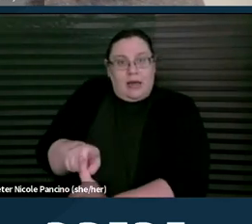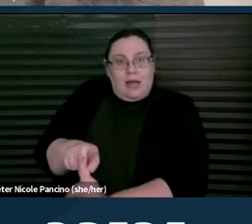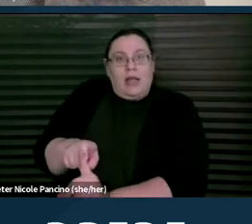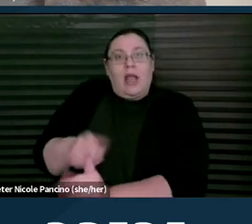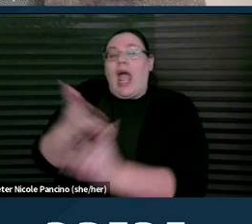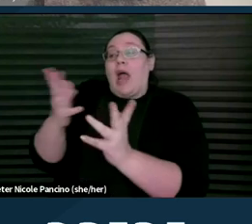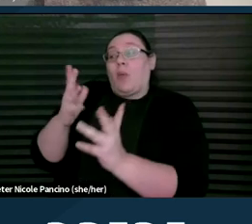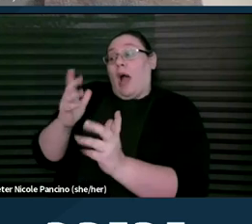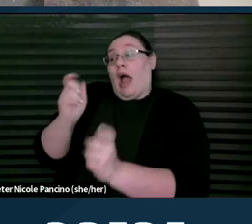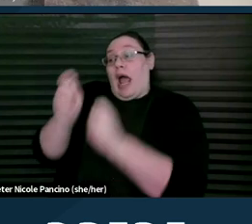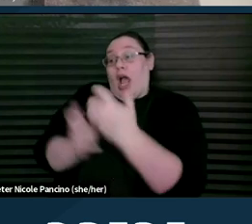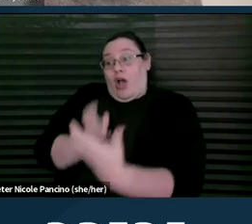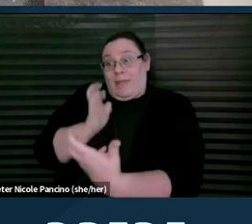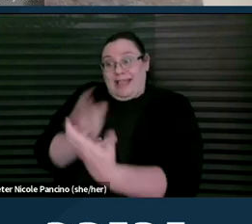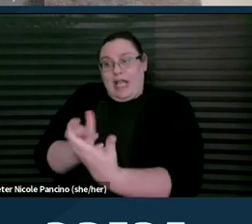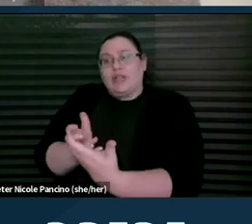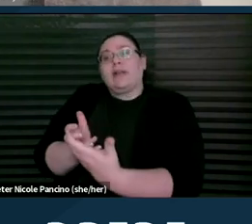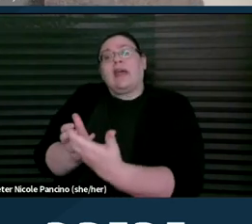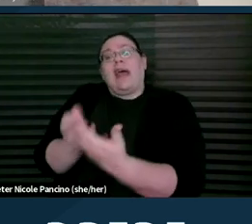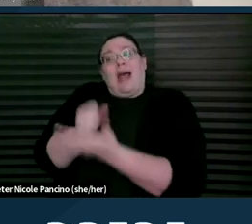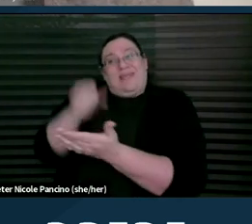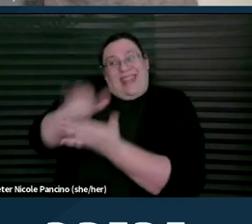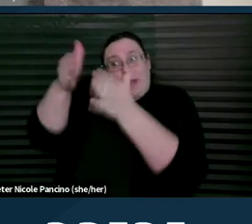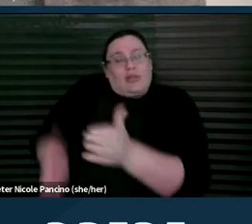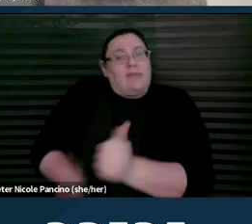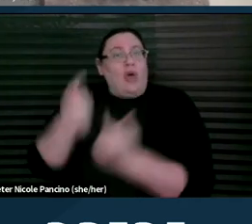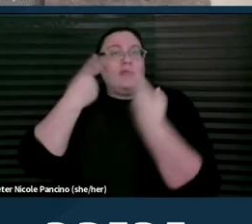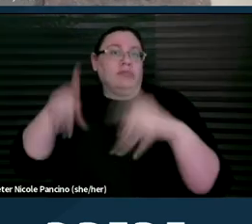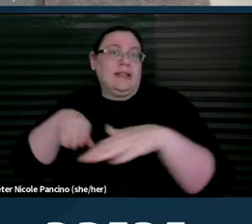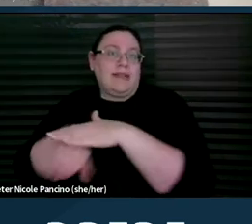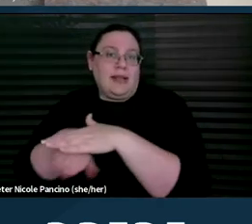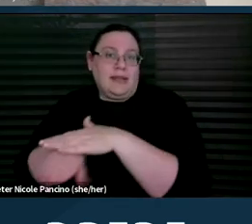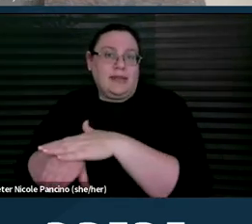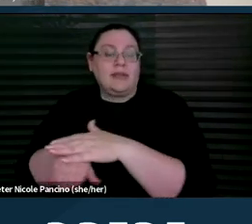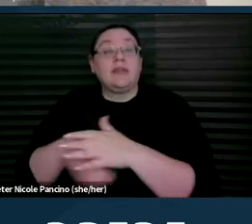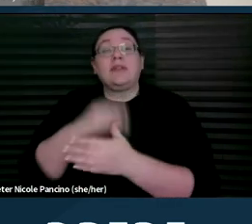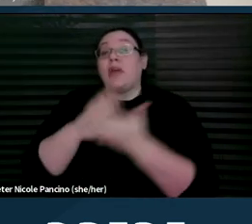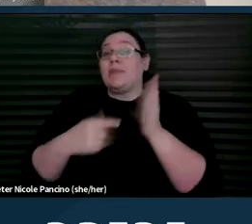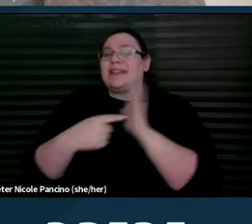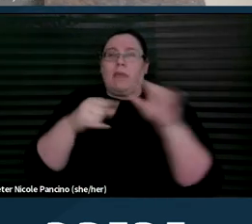most accessible to them. So some examples of a common reasonable accommodations